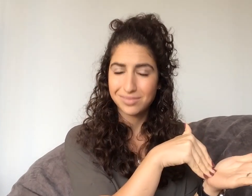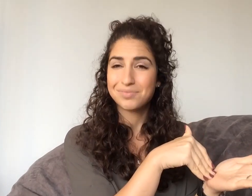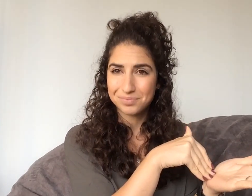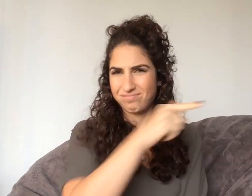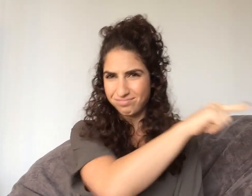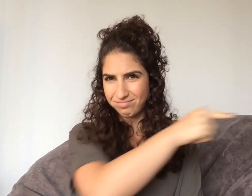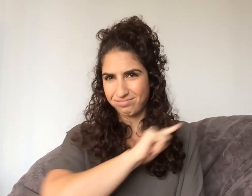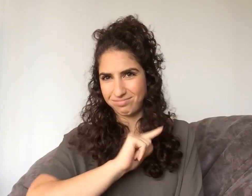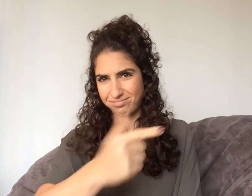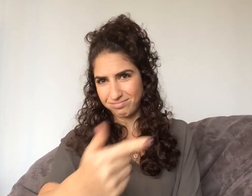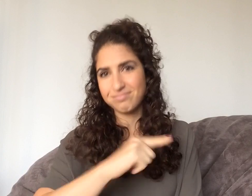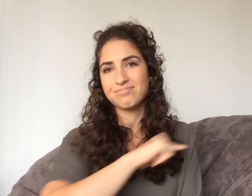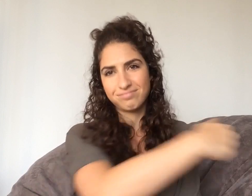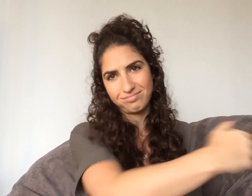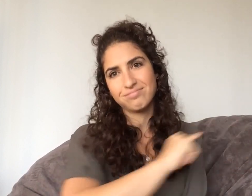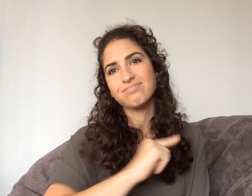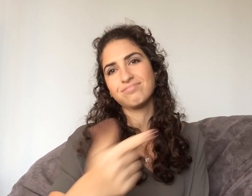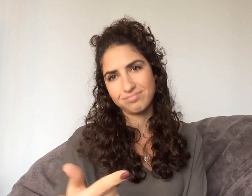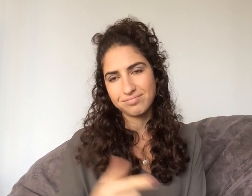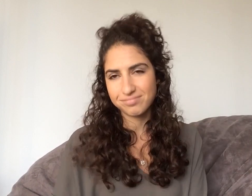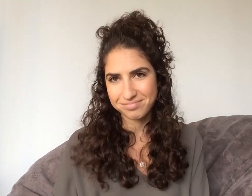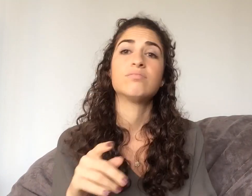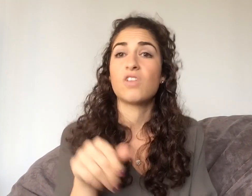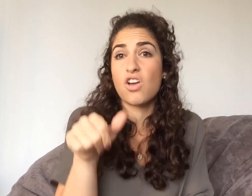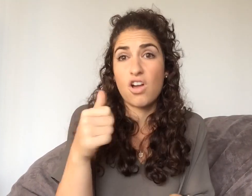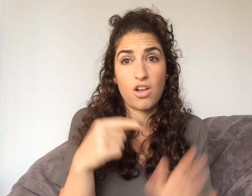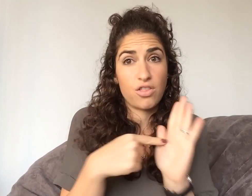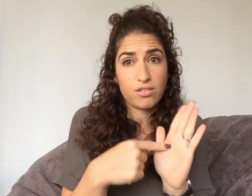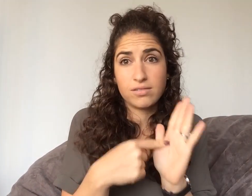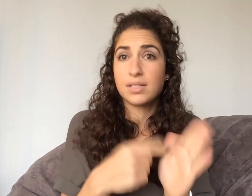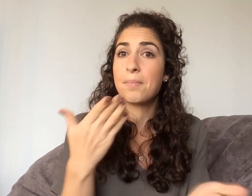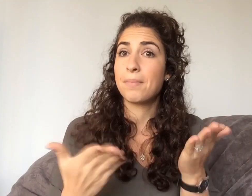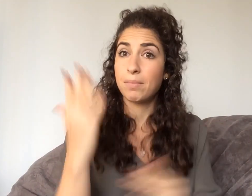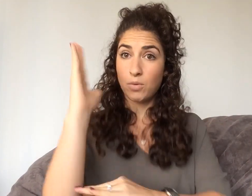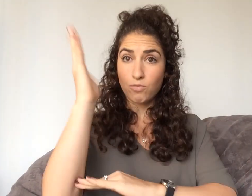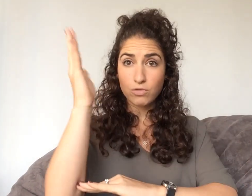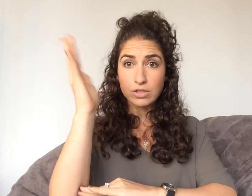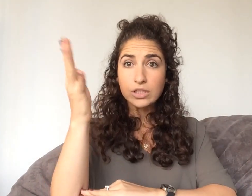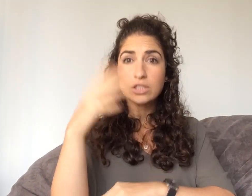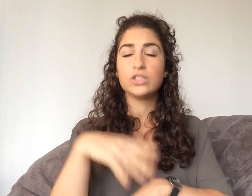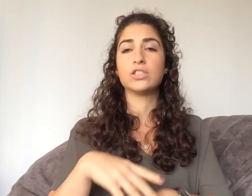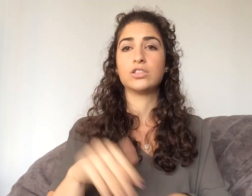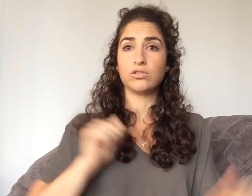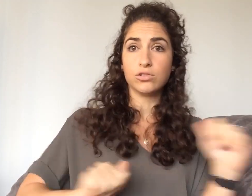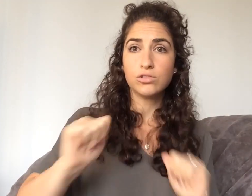the doctor. And that relay goes back and forth. Another example might be in a